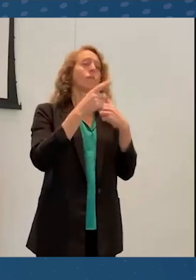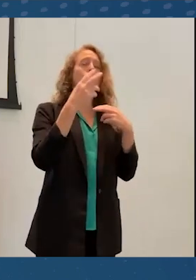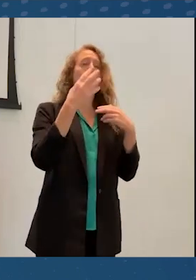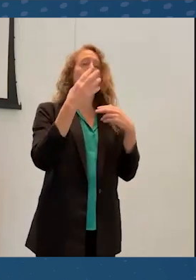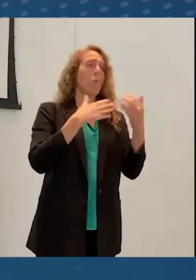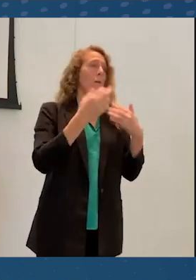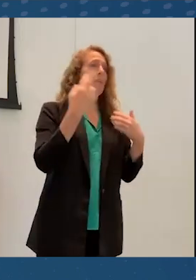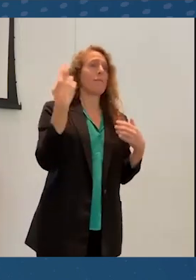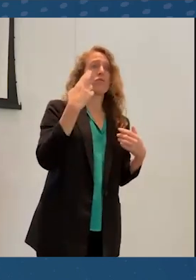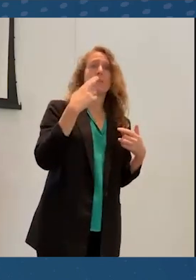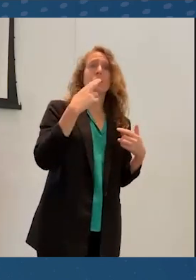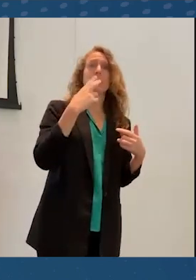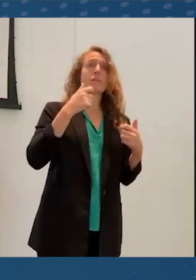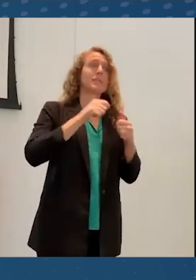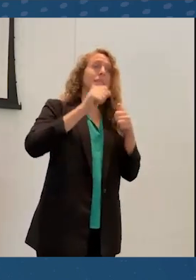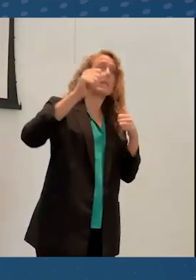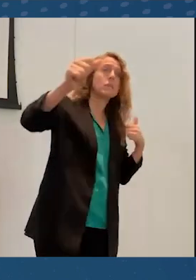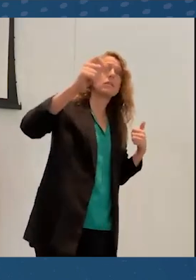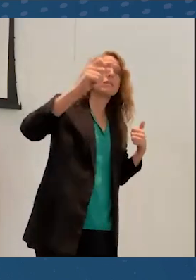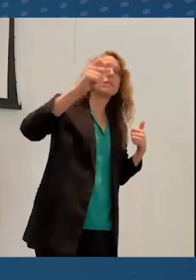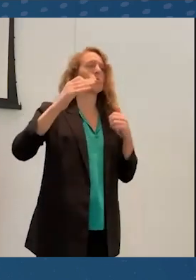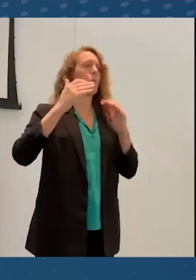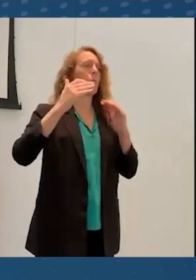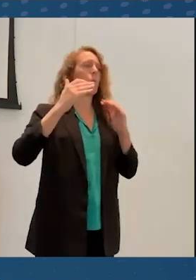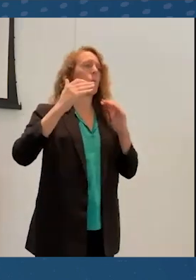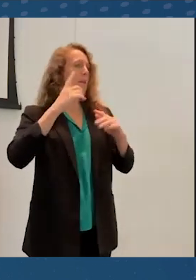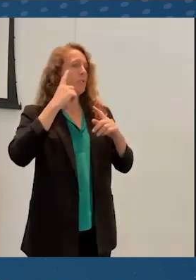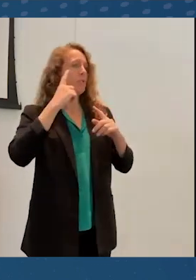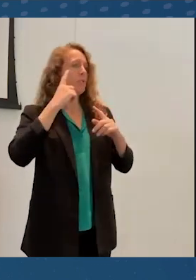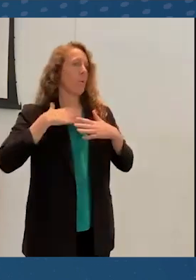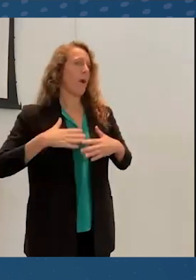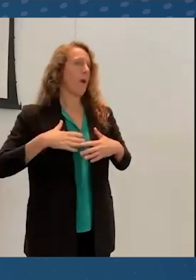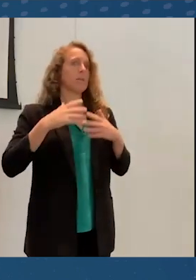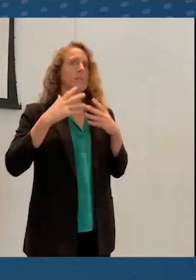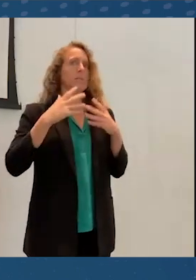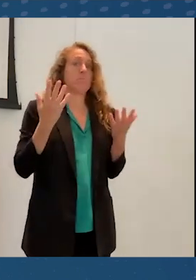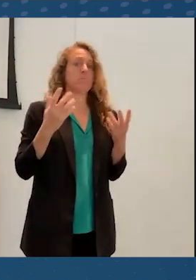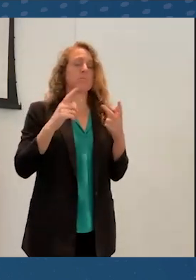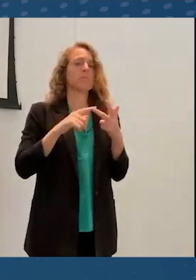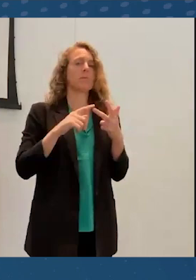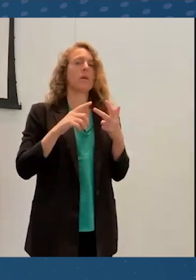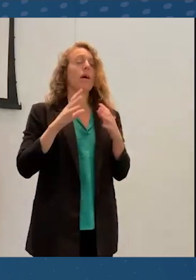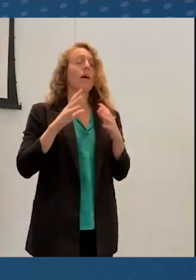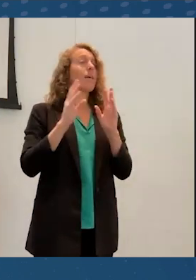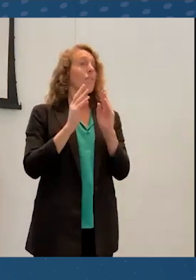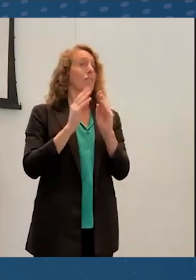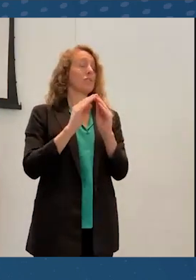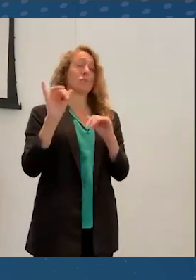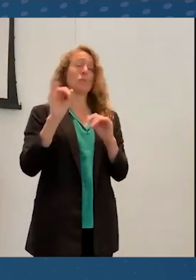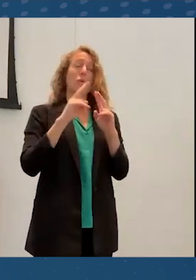constraints of everyone as individuals. Conferences are also very intense in their time